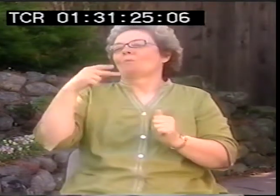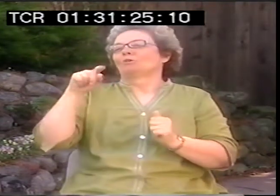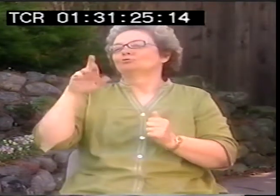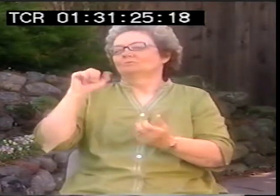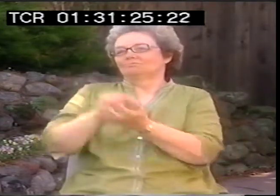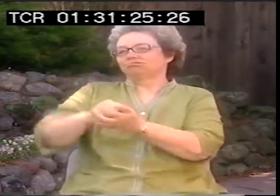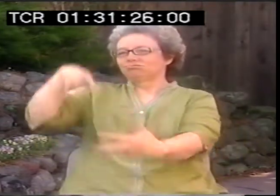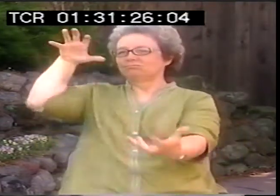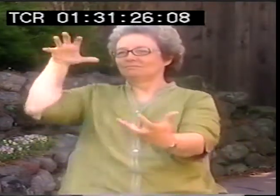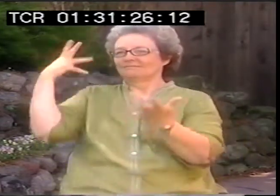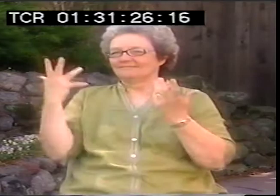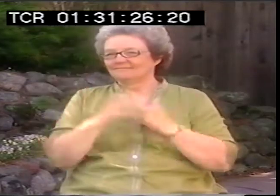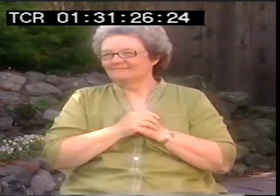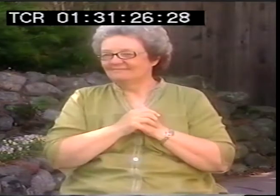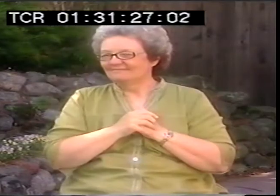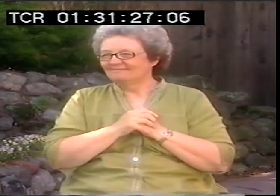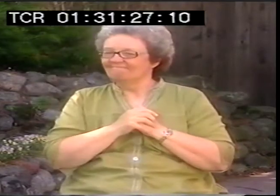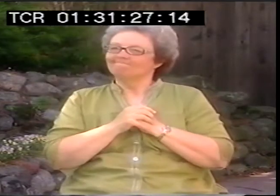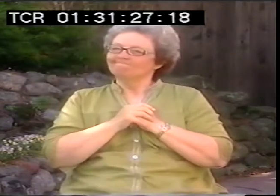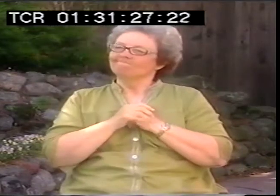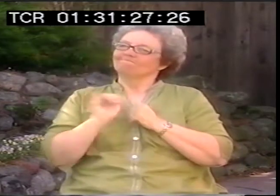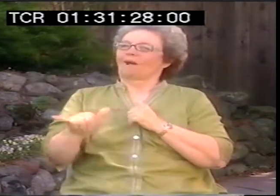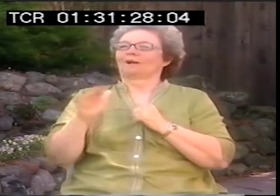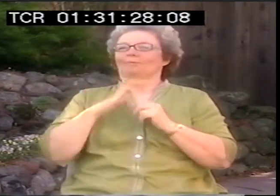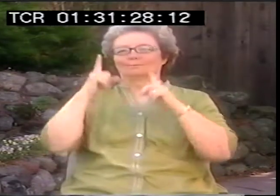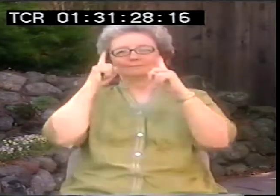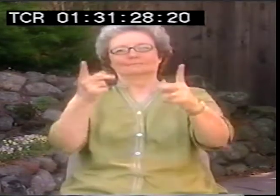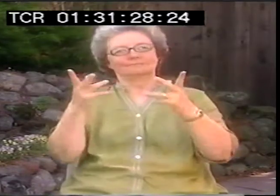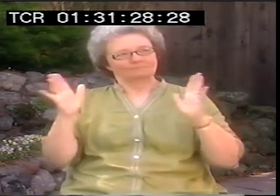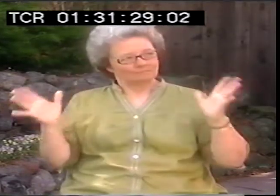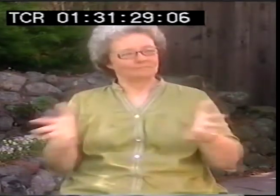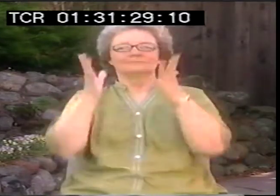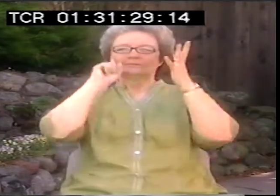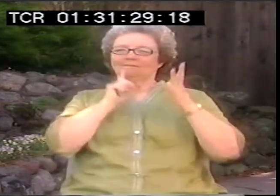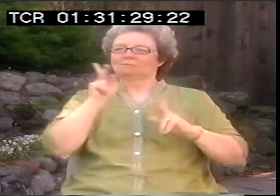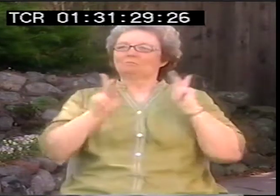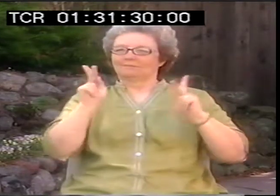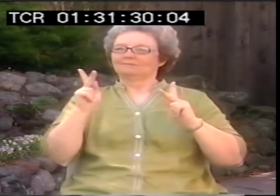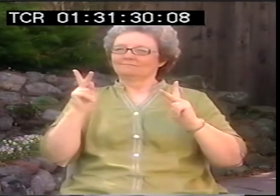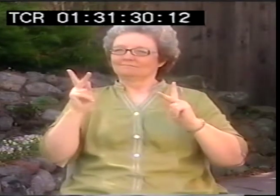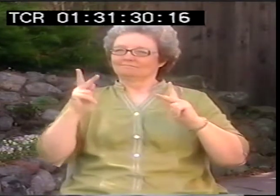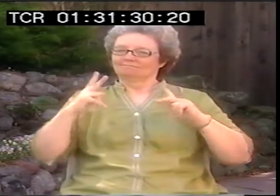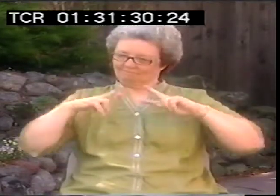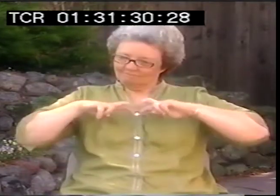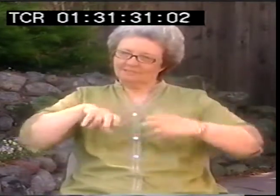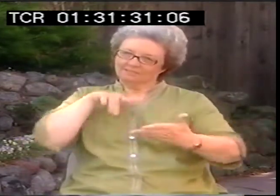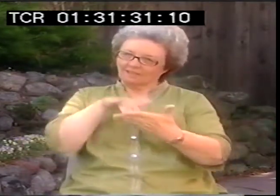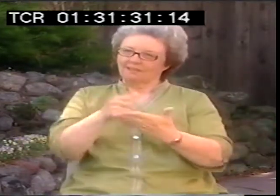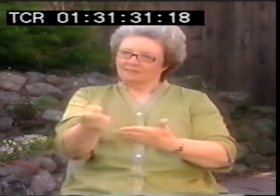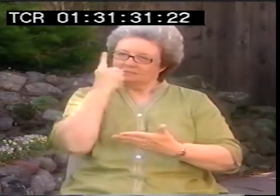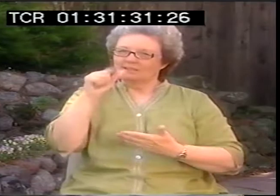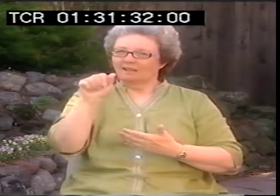that it employs and that it has, then from there that poetry will grow. So it's really encouraging to deaf people to study.